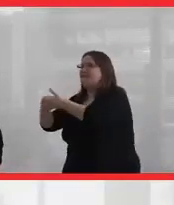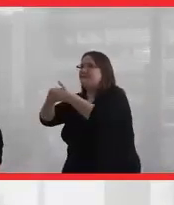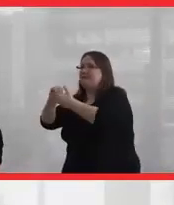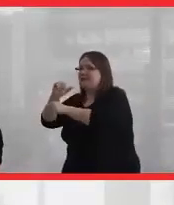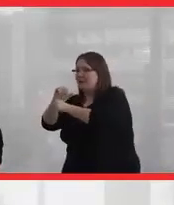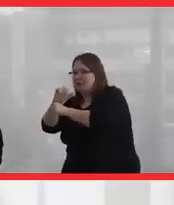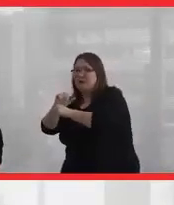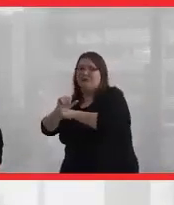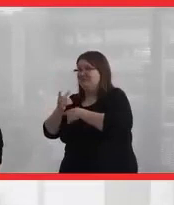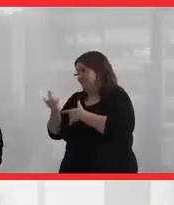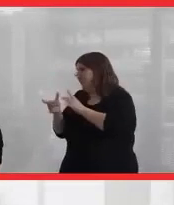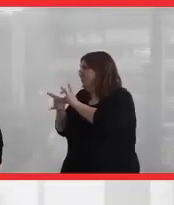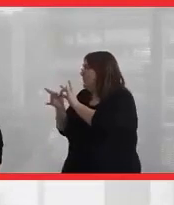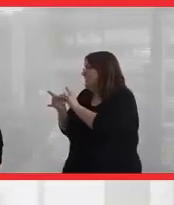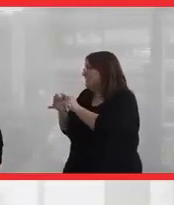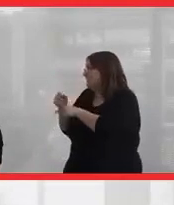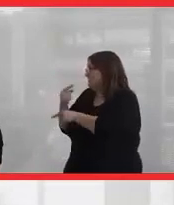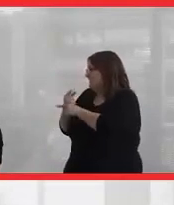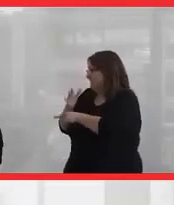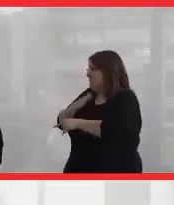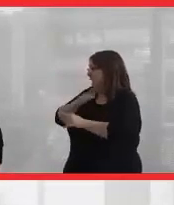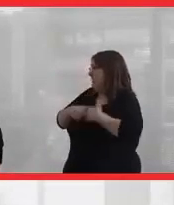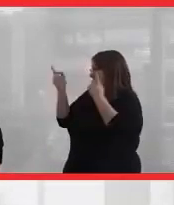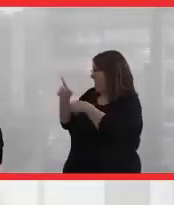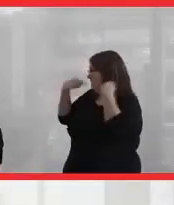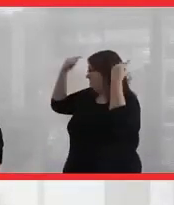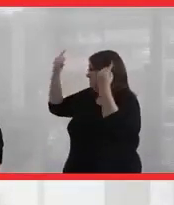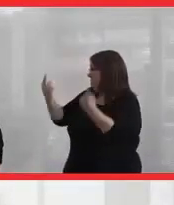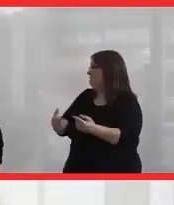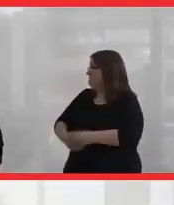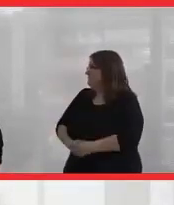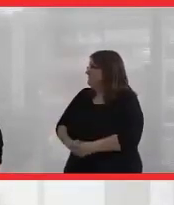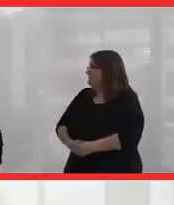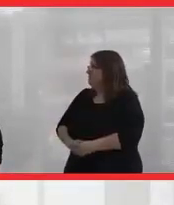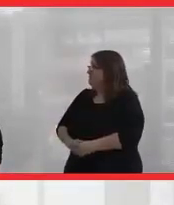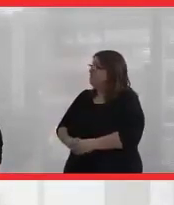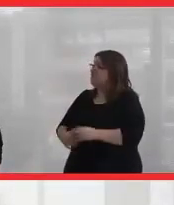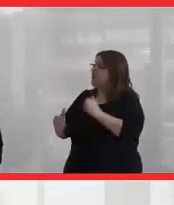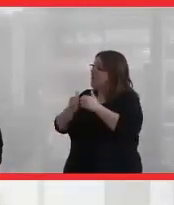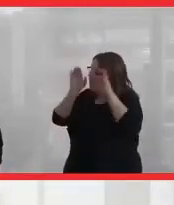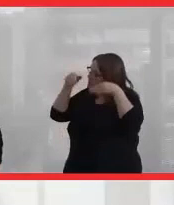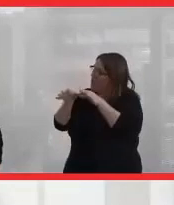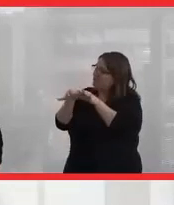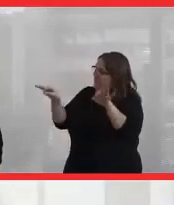So as you said, it's really been my life. And most of it's been around language and culture.